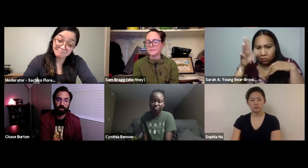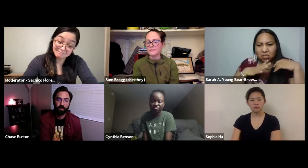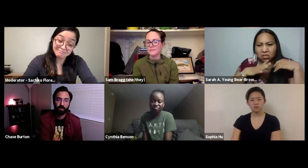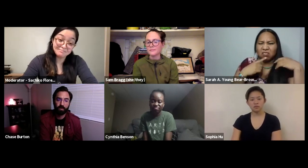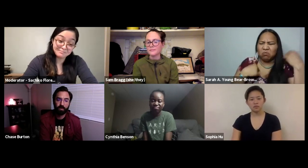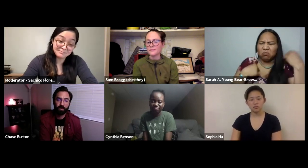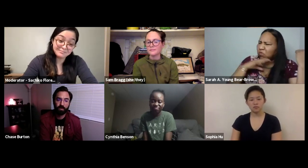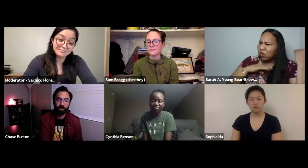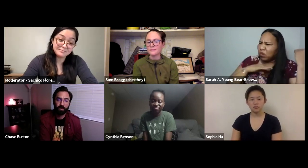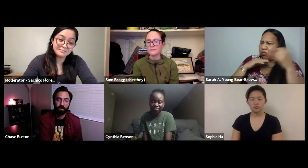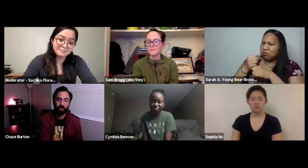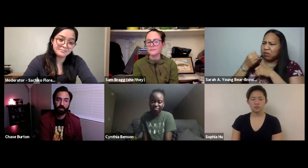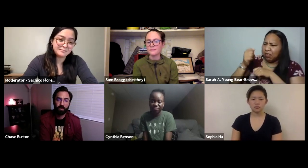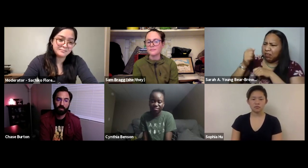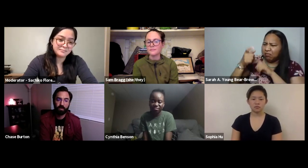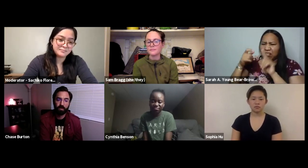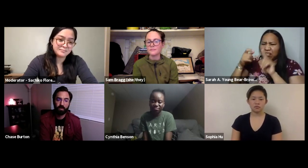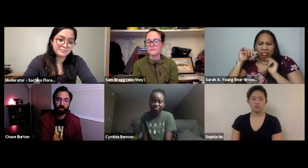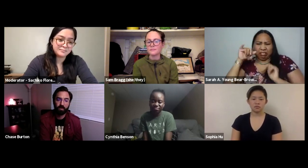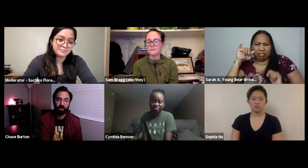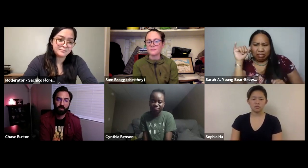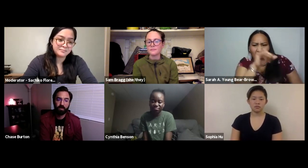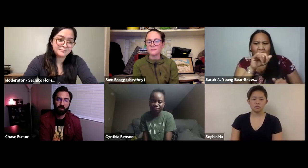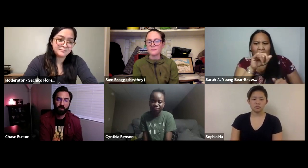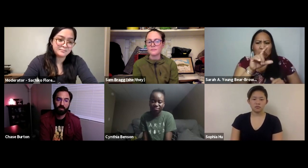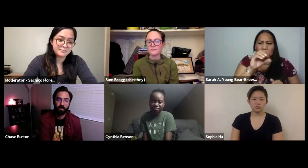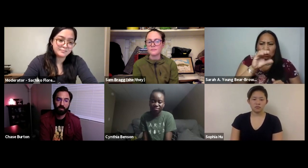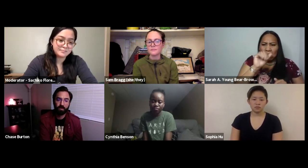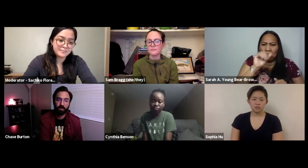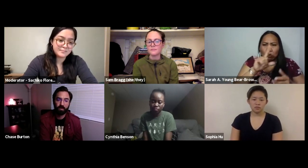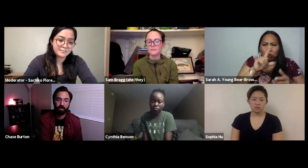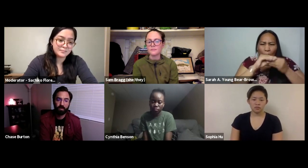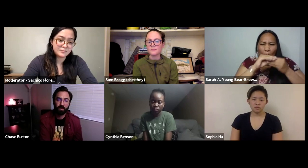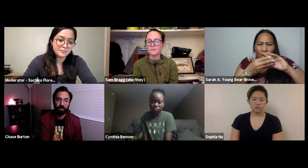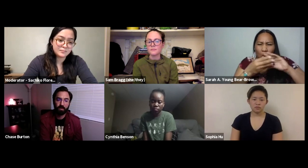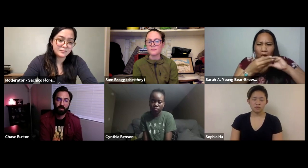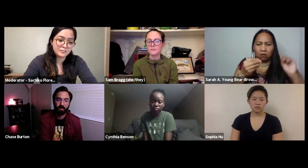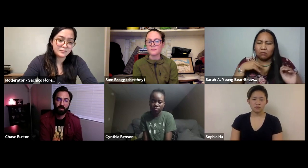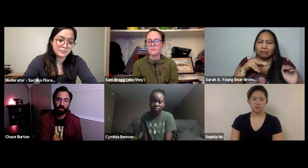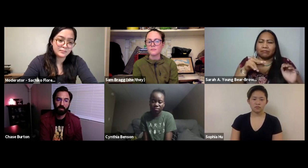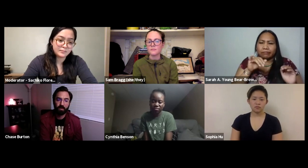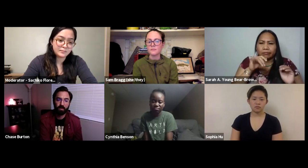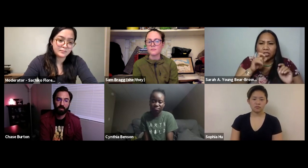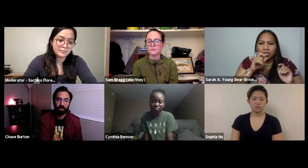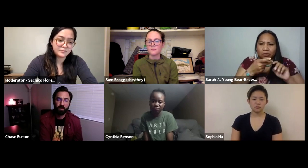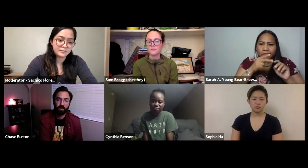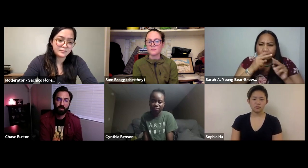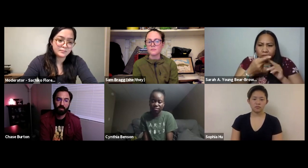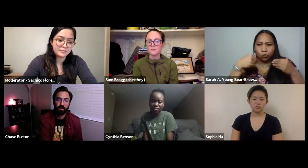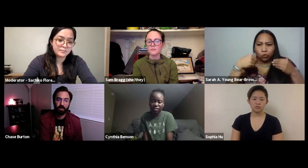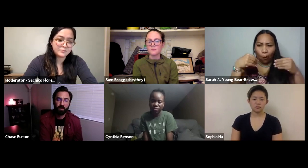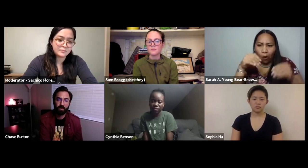captioning. For example, in the film, a man said "I'm frustrated, I got a key from that